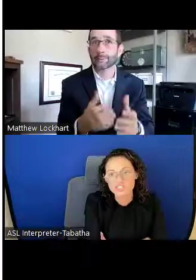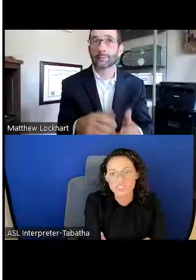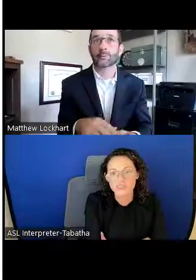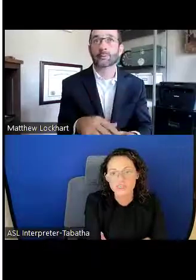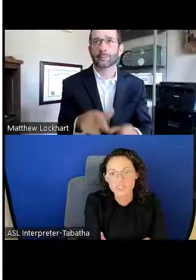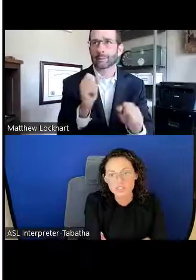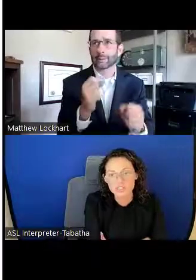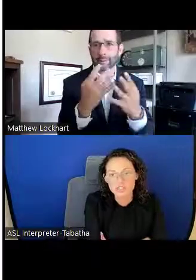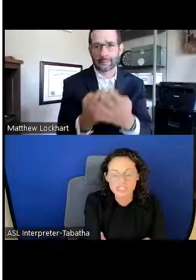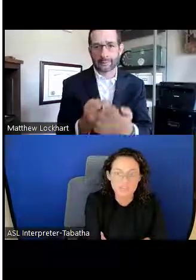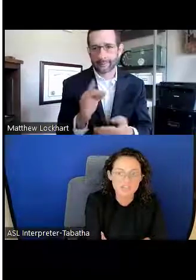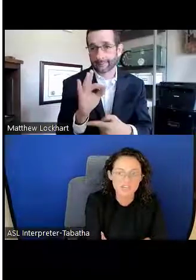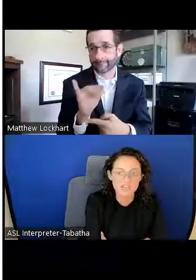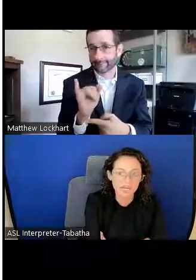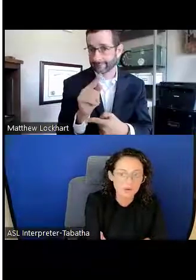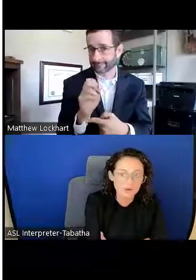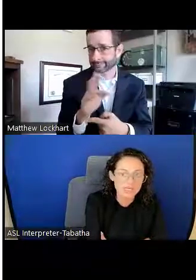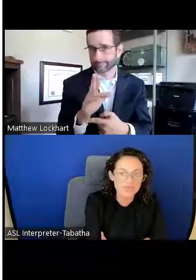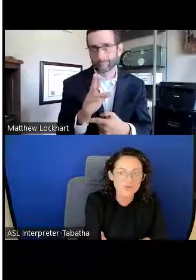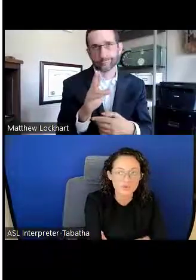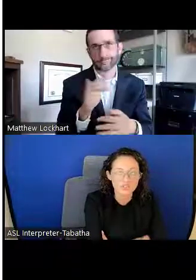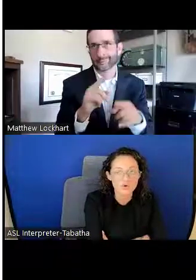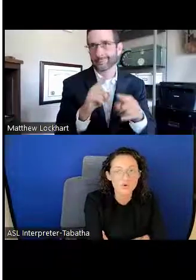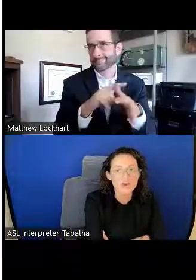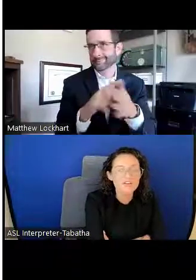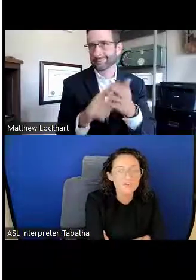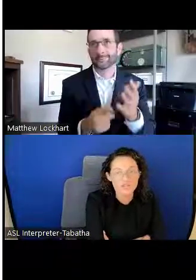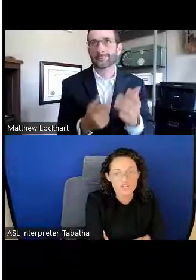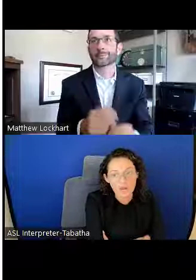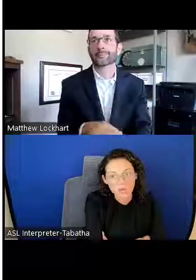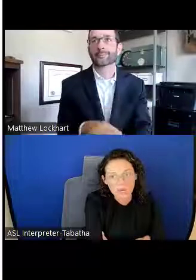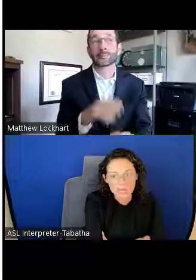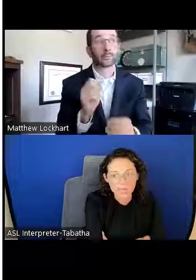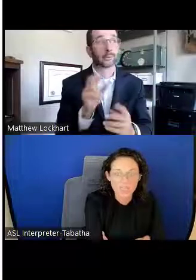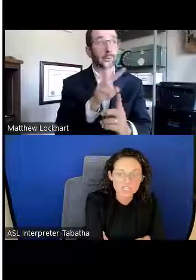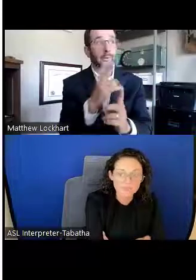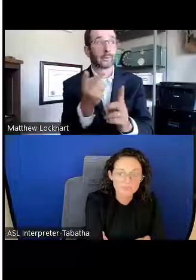specific years, specific categories. You can also filter out any information,